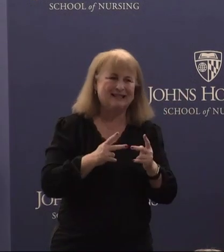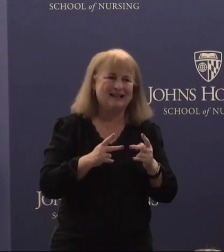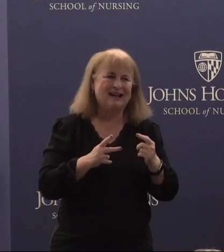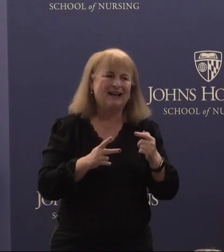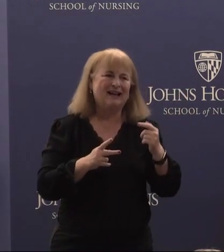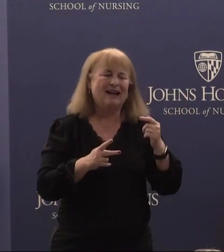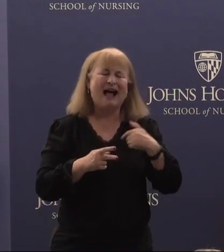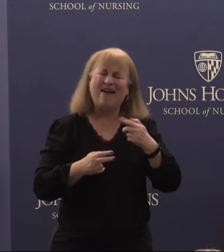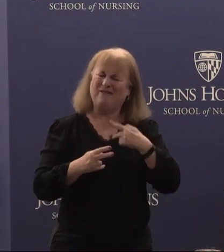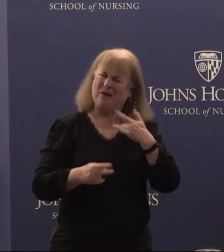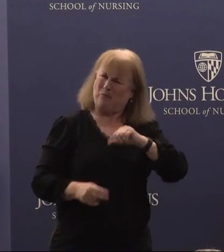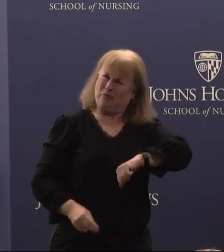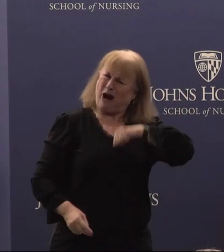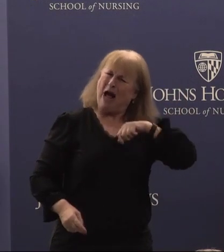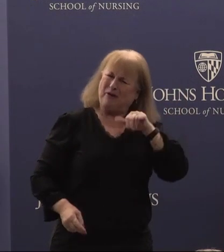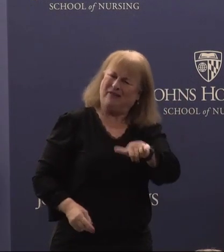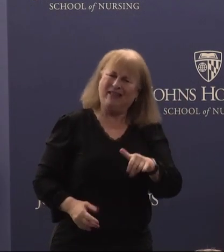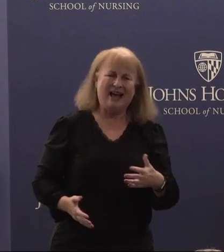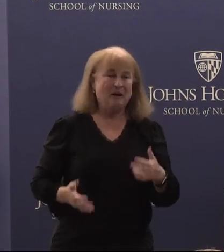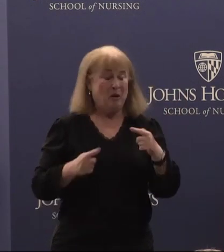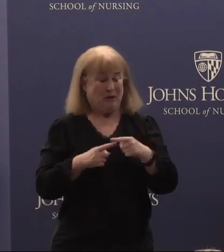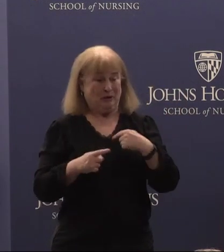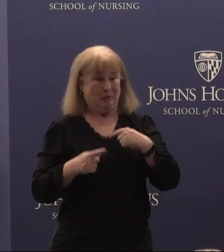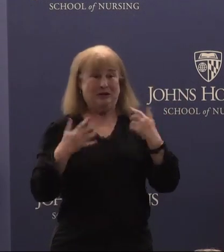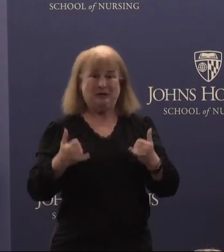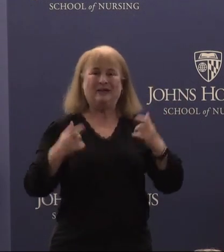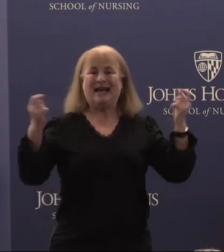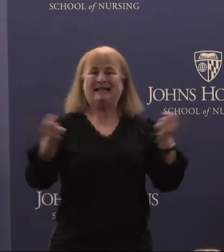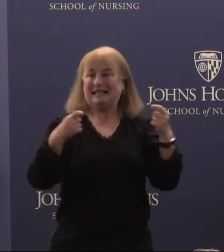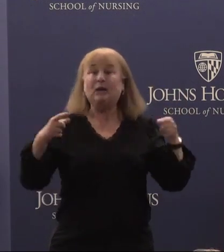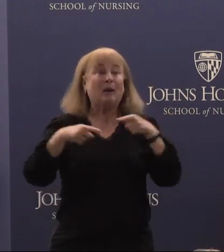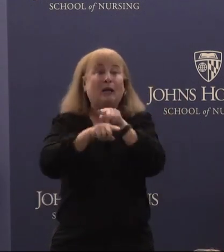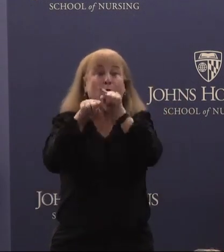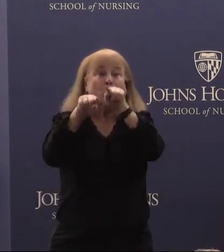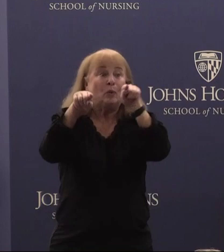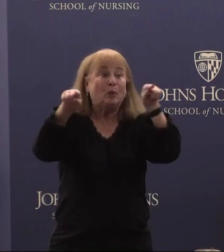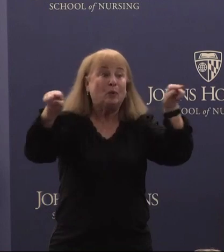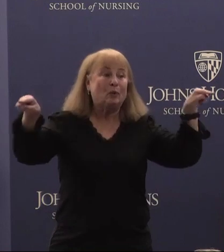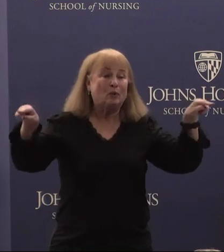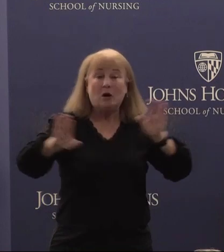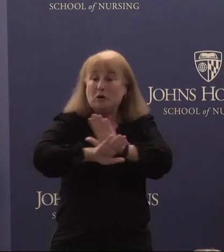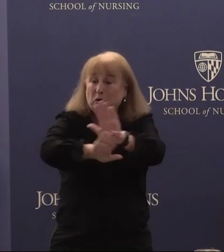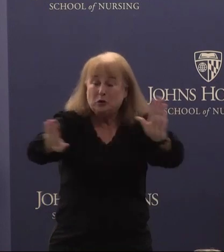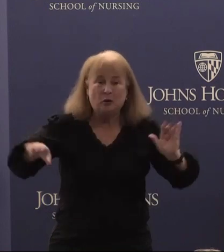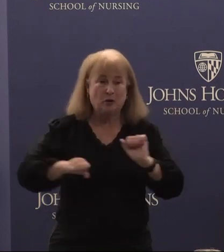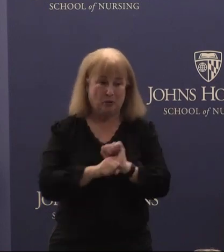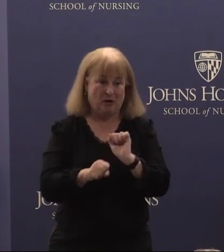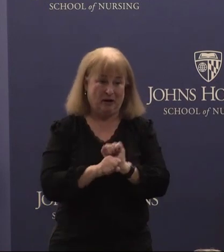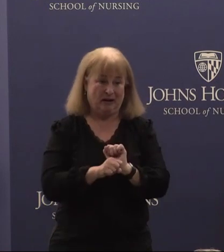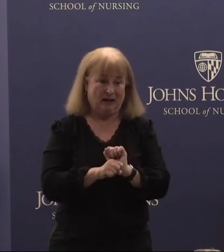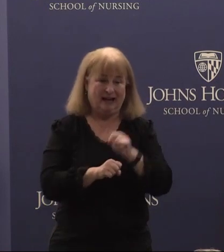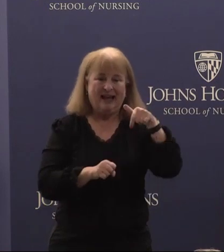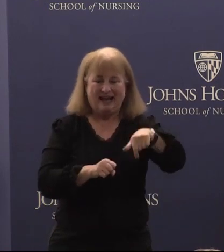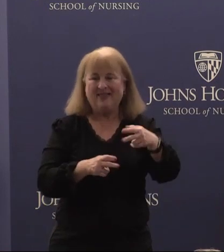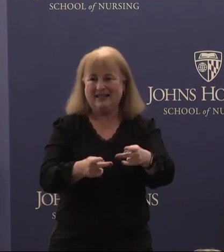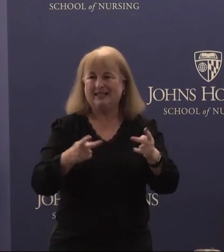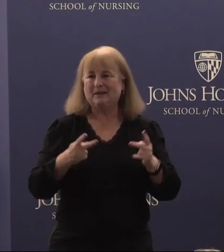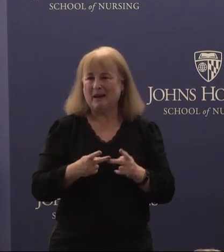proudest of but to me, today is celebrating you. All your work in this space, working together in